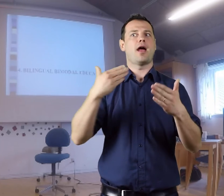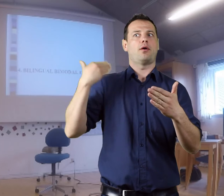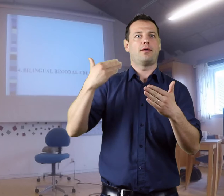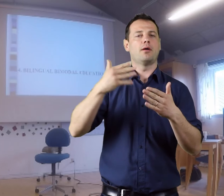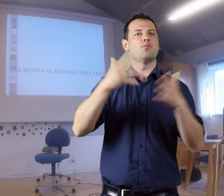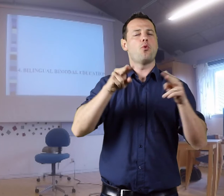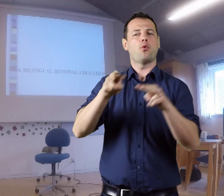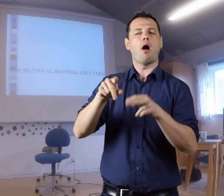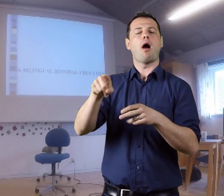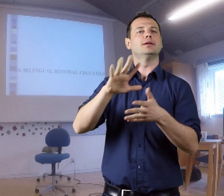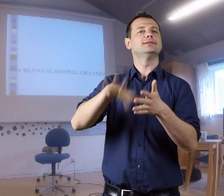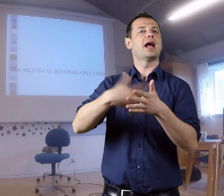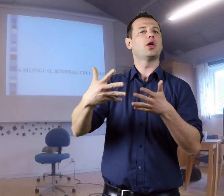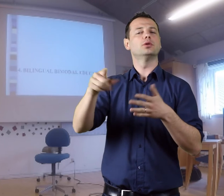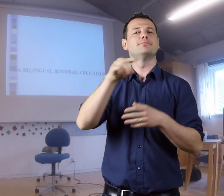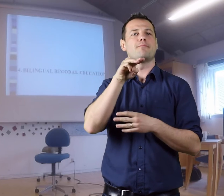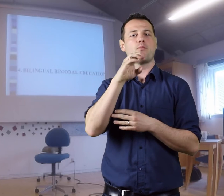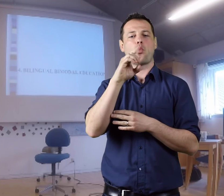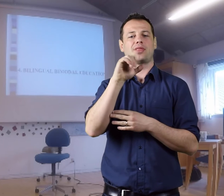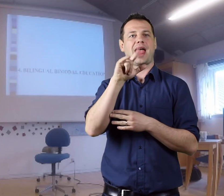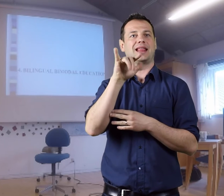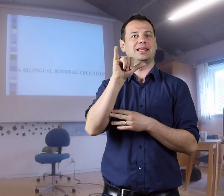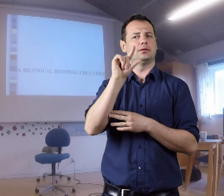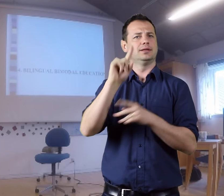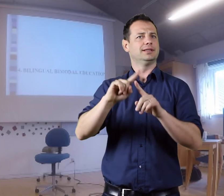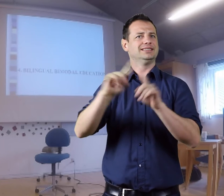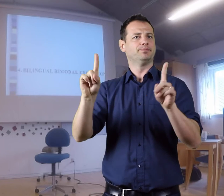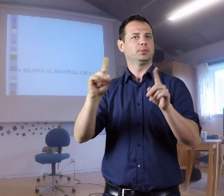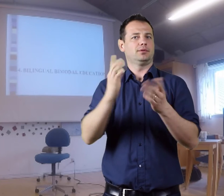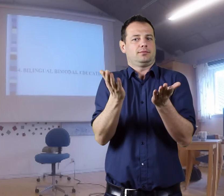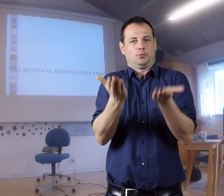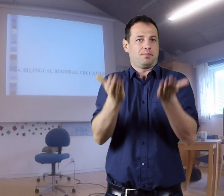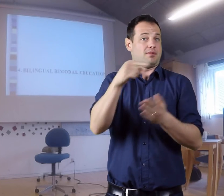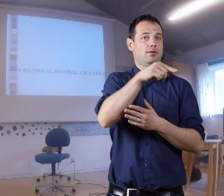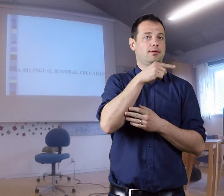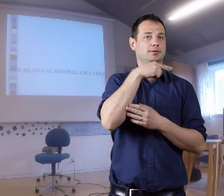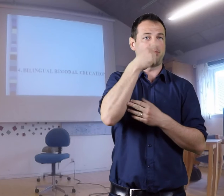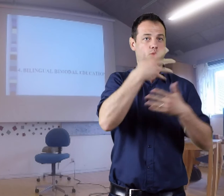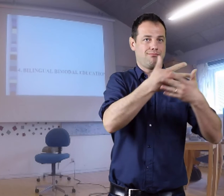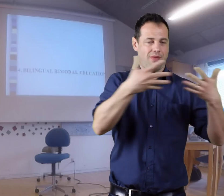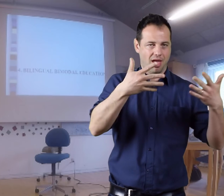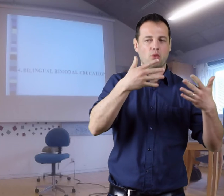Now, more have been looking at the fact that sign language has a little different modality compared to spoken language.